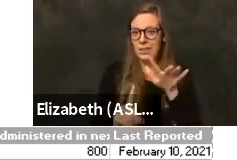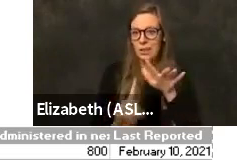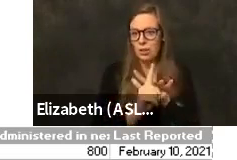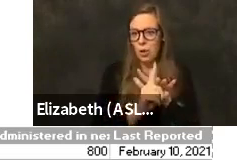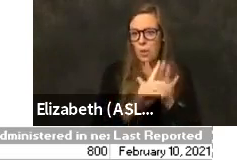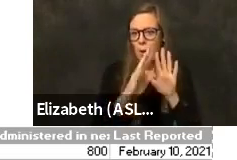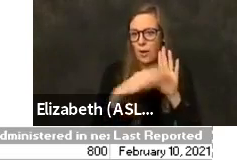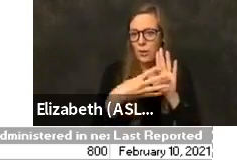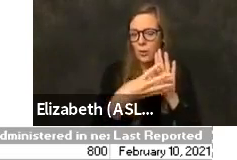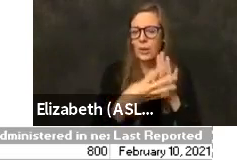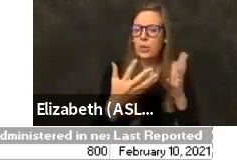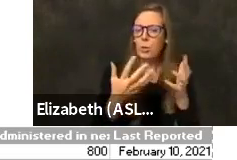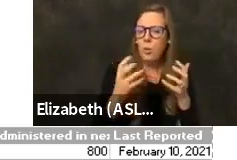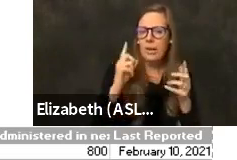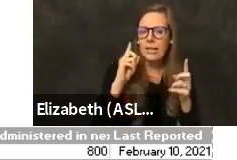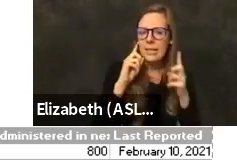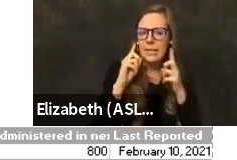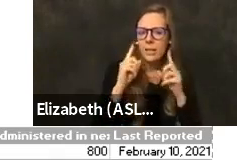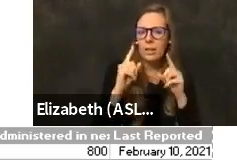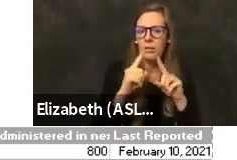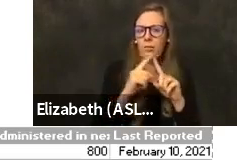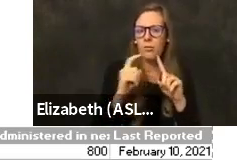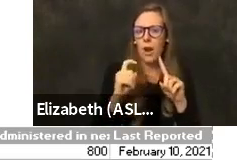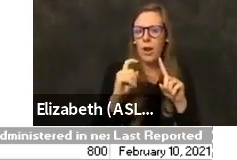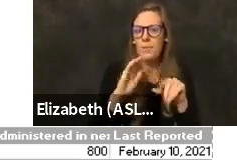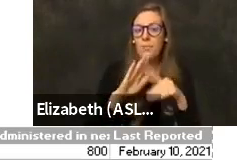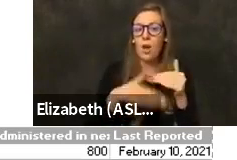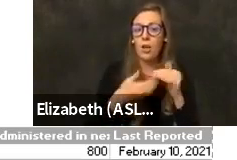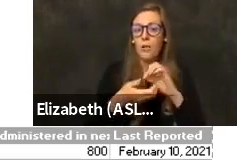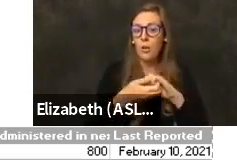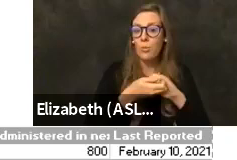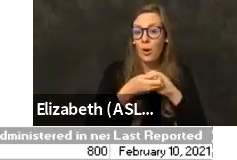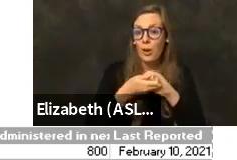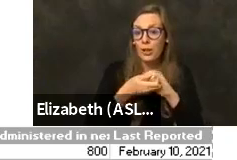So we wanted to hear from all of our partners in the community to understand